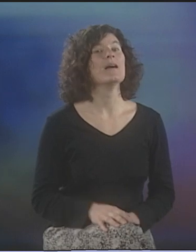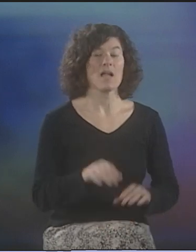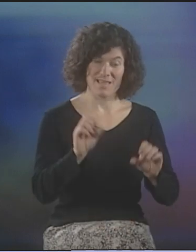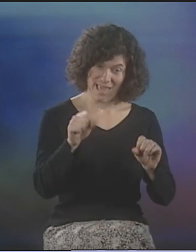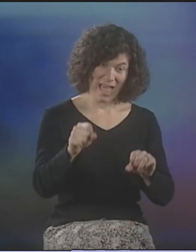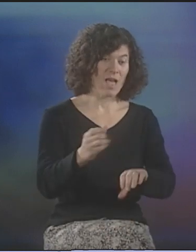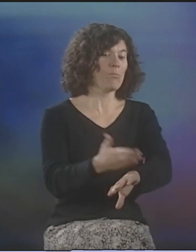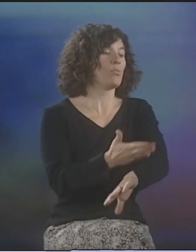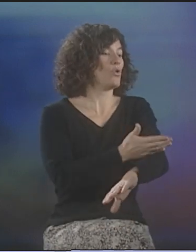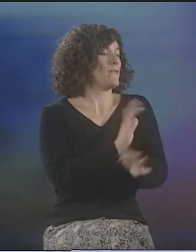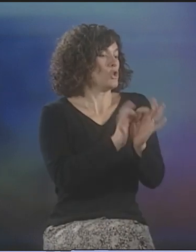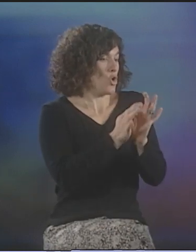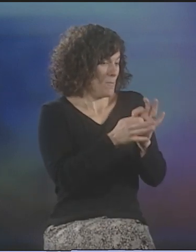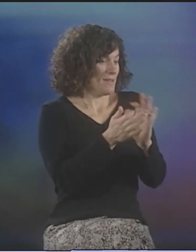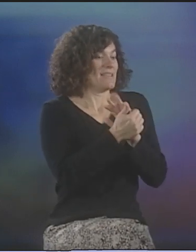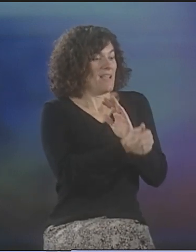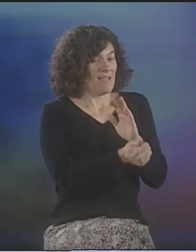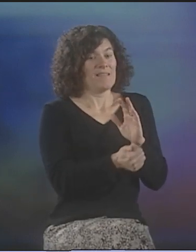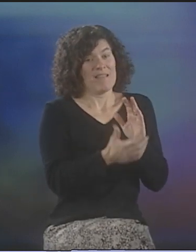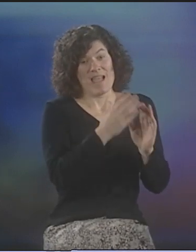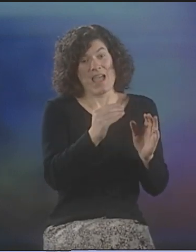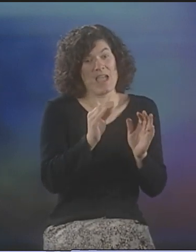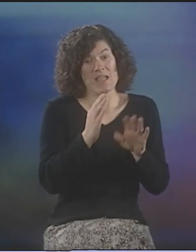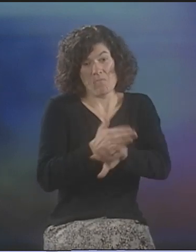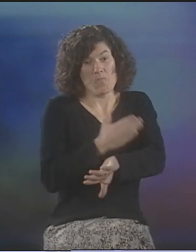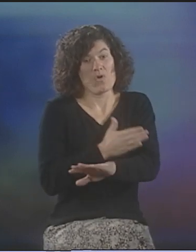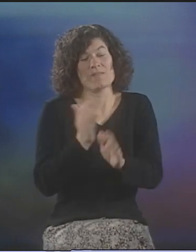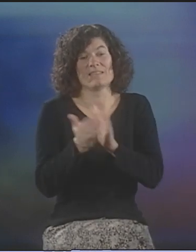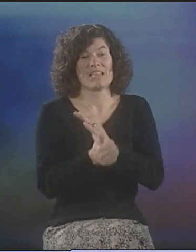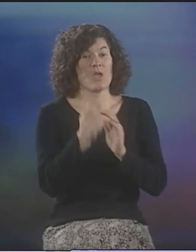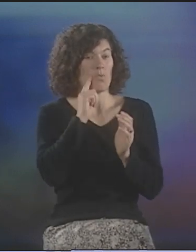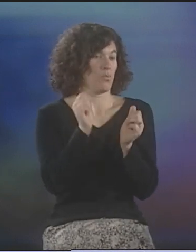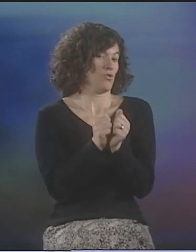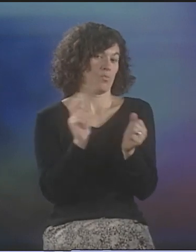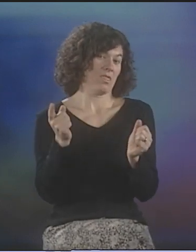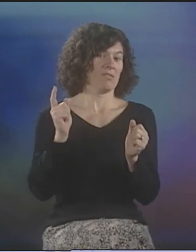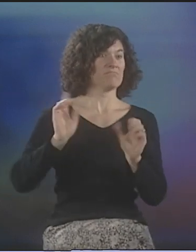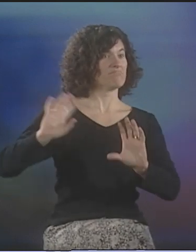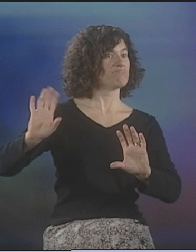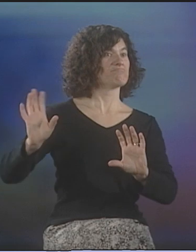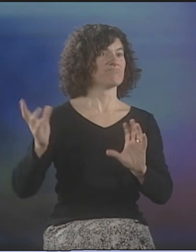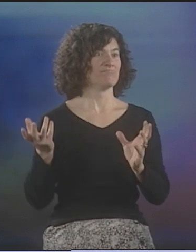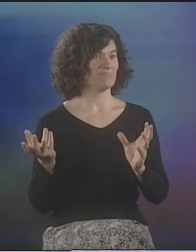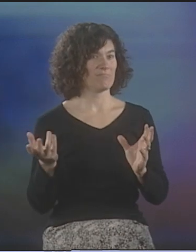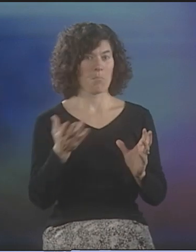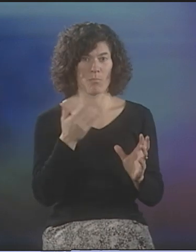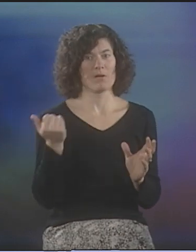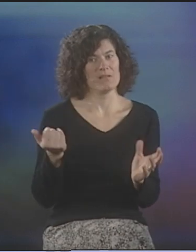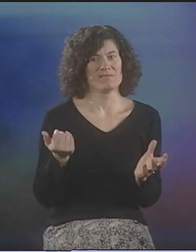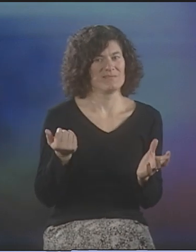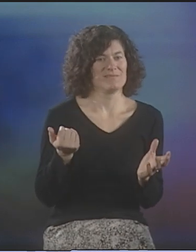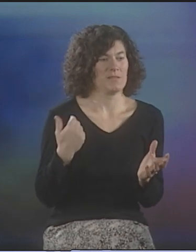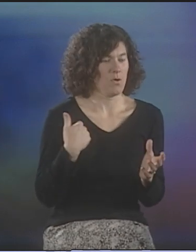YES, I WOULD FEEL THAT IT DEFINITELY HAD A POSITIVE IMPACT ON MY INTERPRETING, TOO, BECAUSE JUST WORKING WITH THE LANGUAGE AND TRANSLATION CAPABILITY